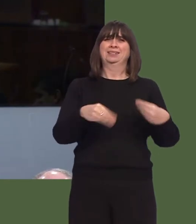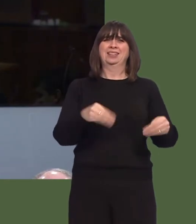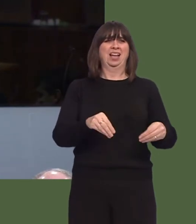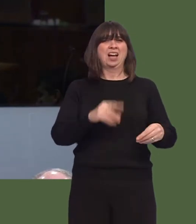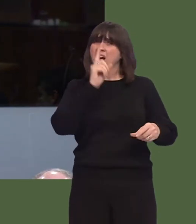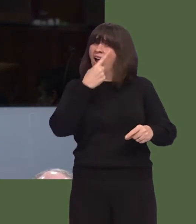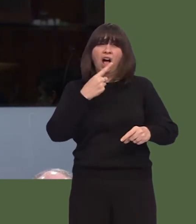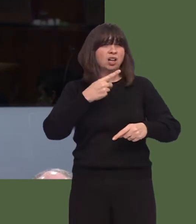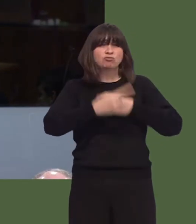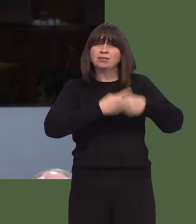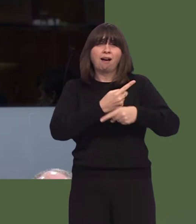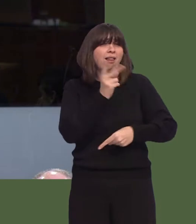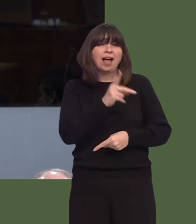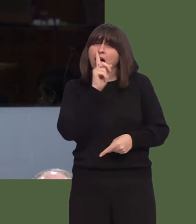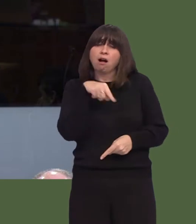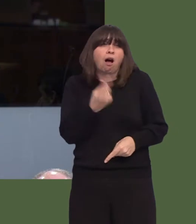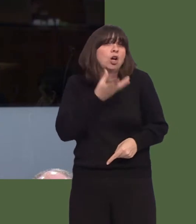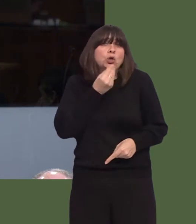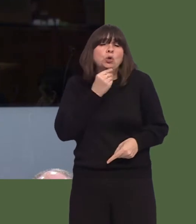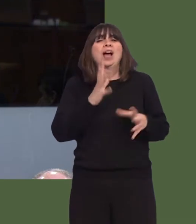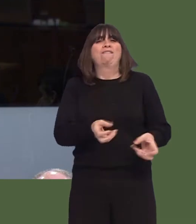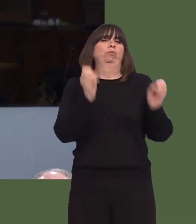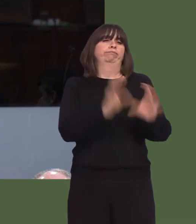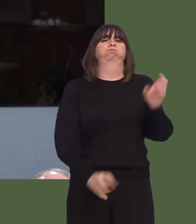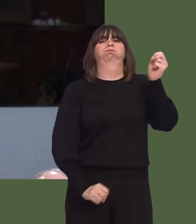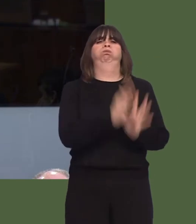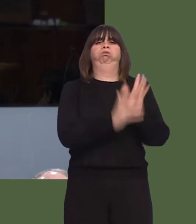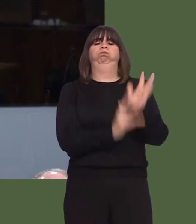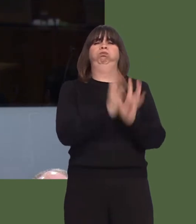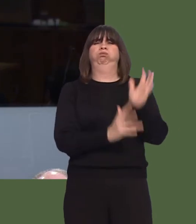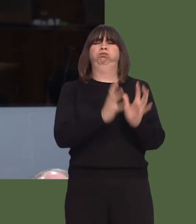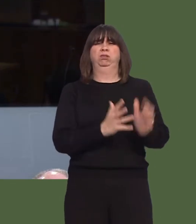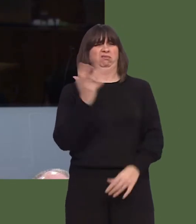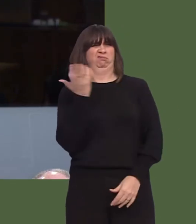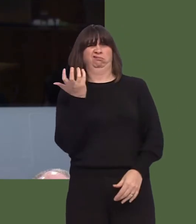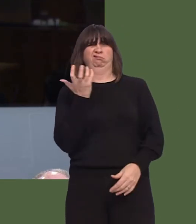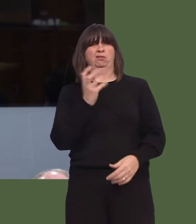and sending our plastics to landfill, and to be the first country to treat its own plastic